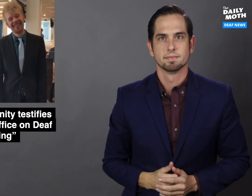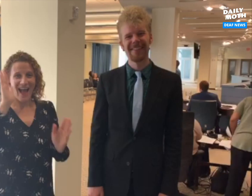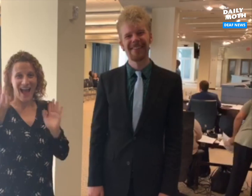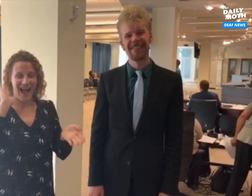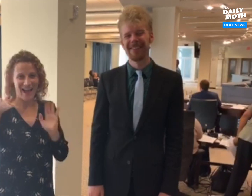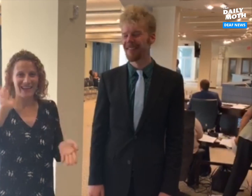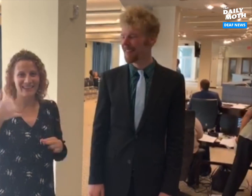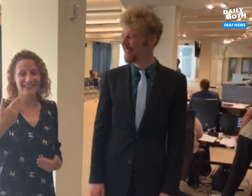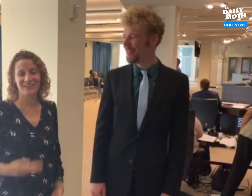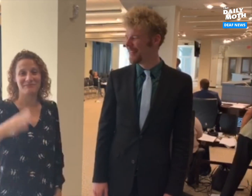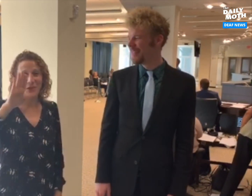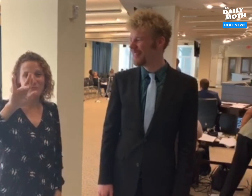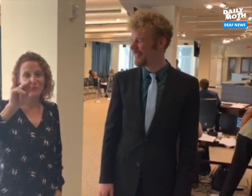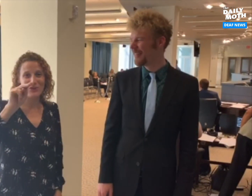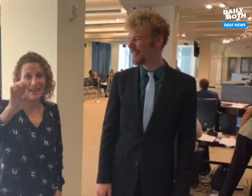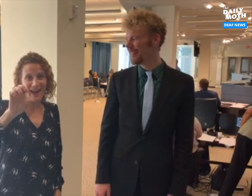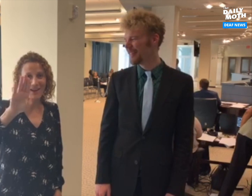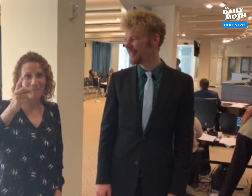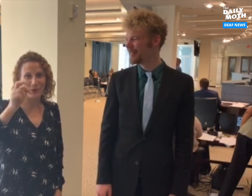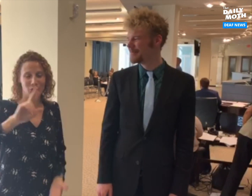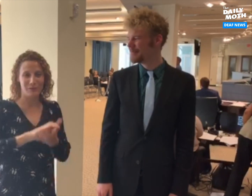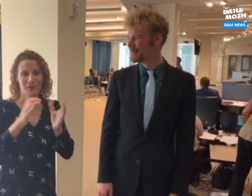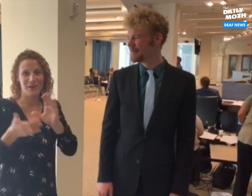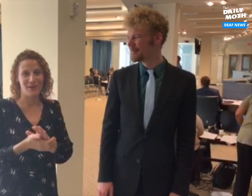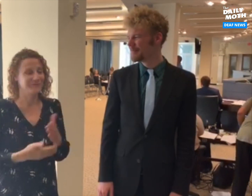Hi! I'm Brianne Burger (signs name).